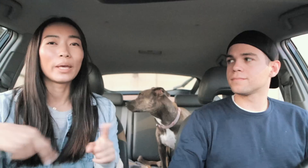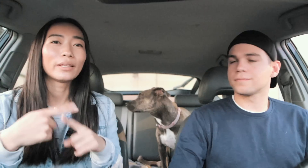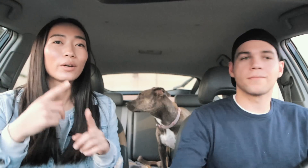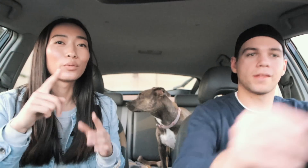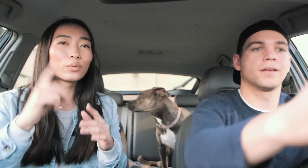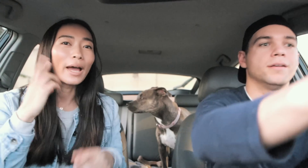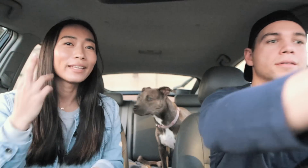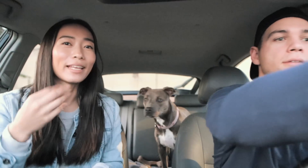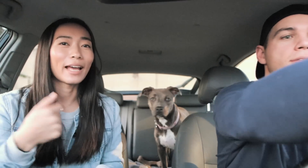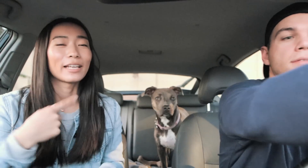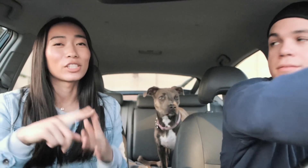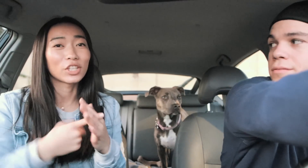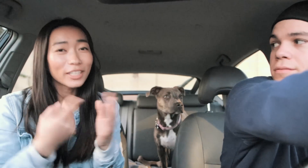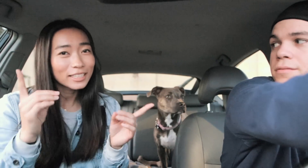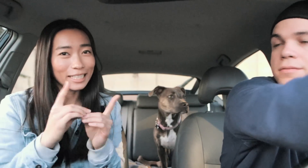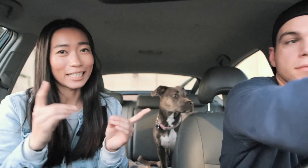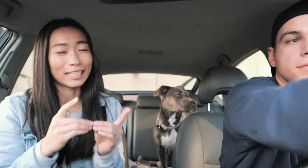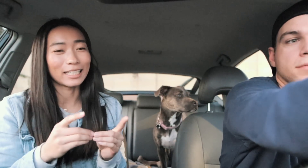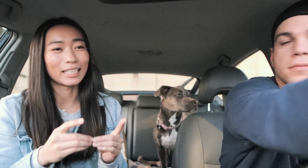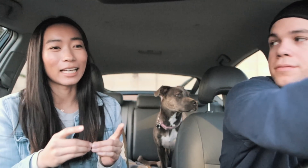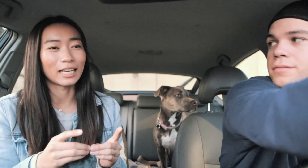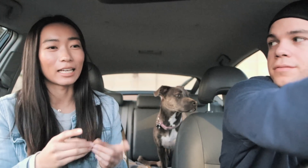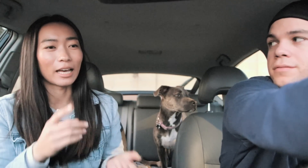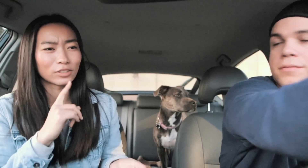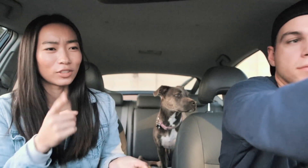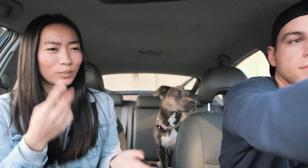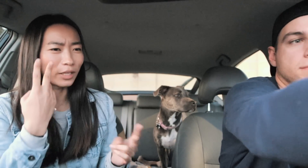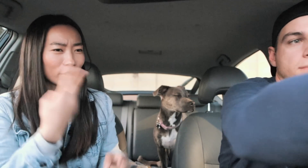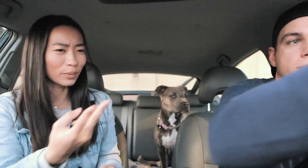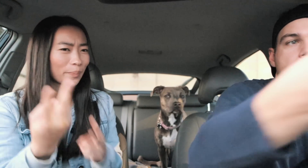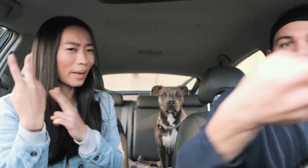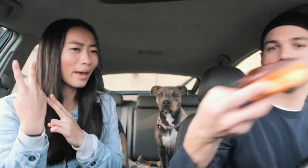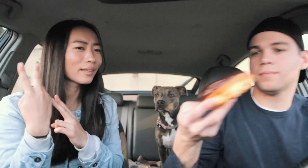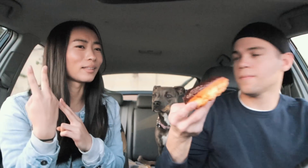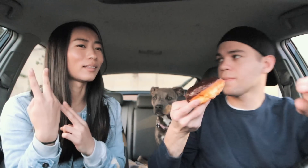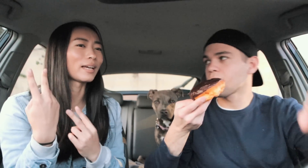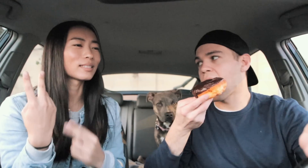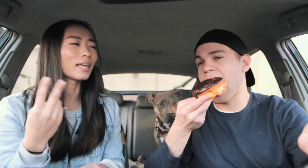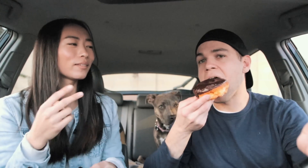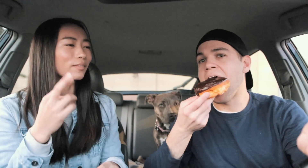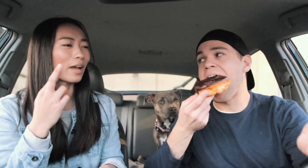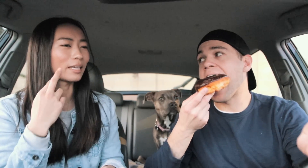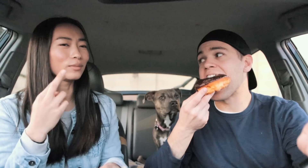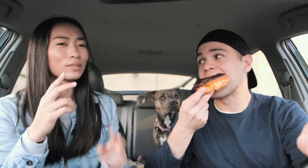when Ryan and I started dating actually when I look back in hindsight Ryan was